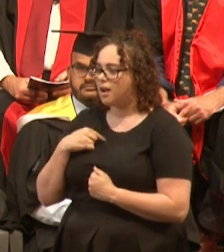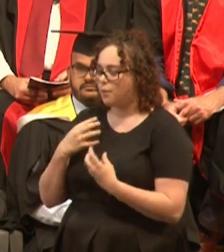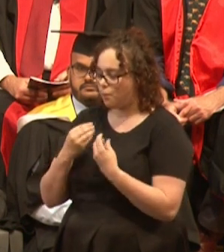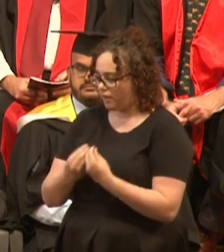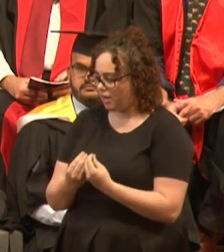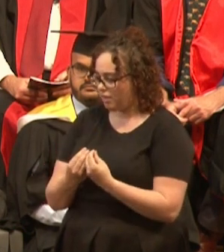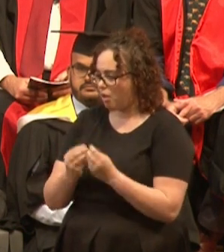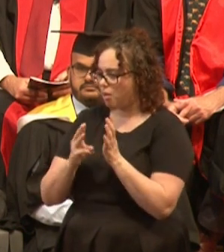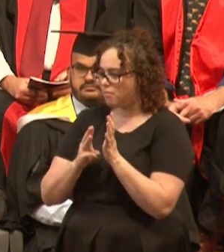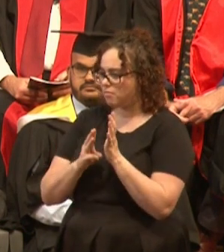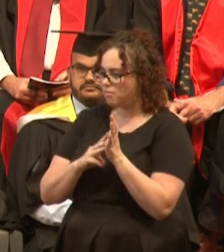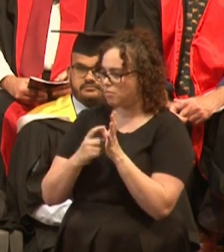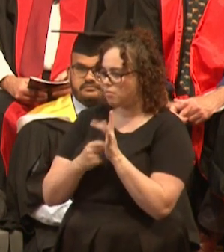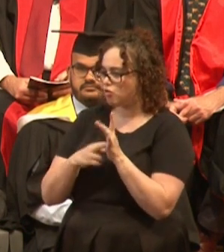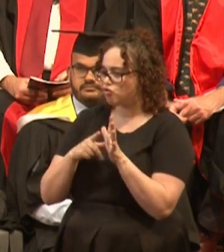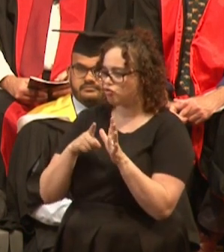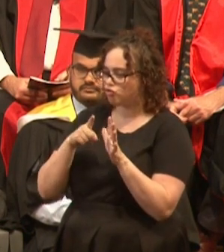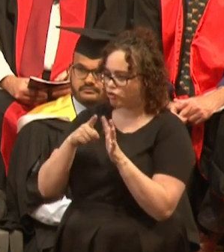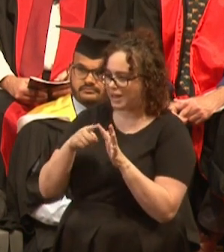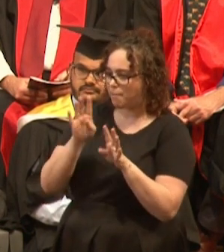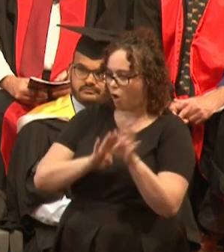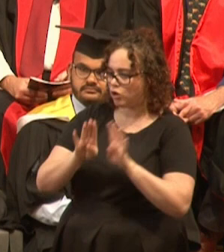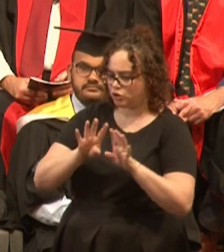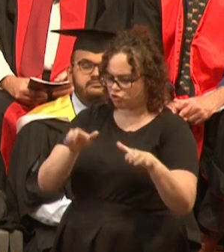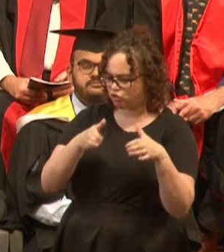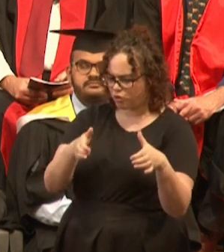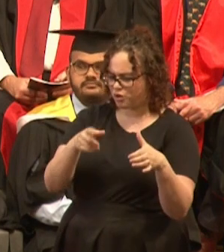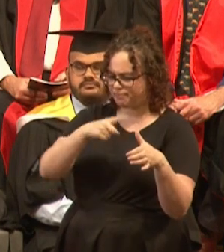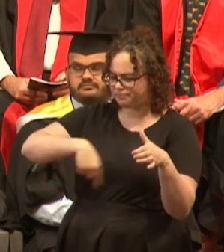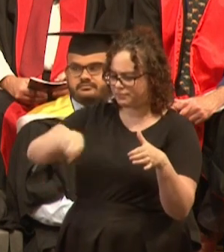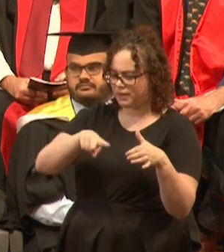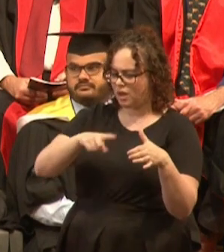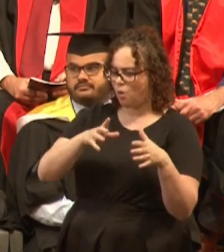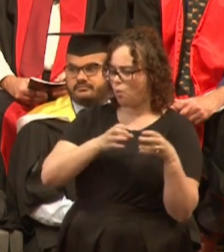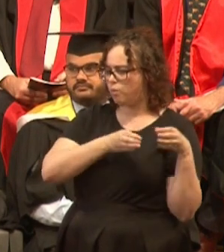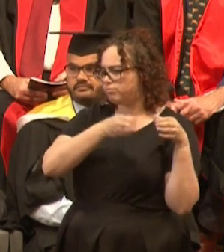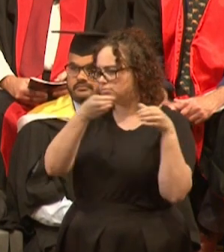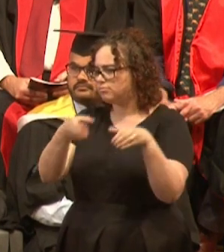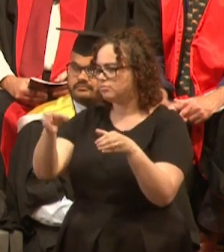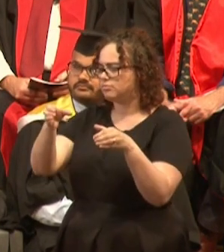and that led to a contract on the Great Barrier Reef, where the Australian government thought